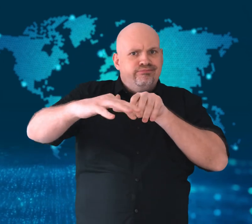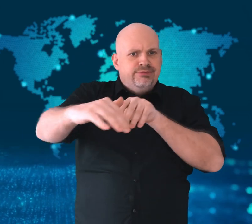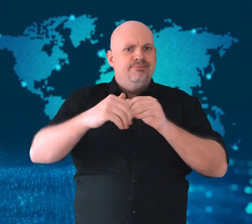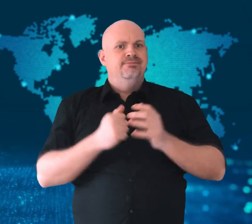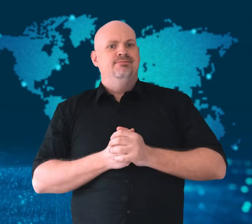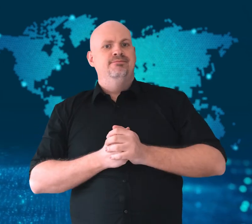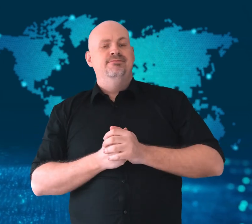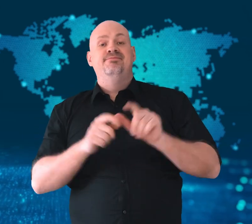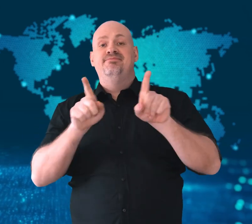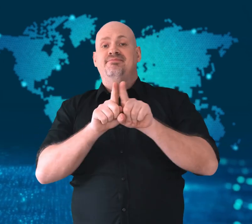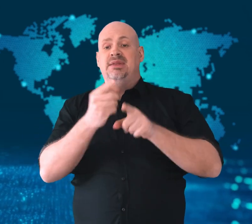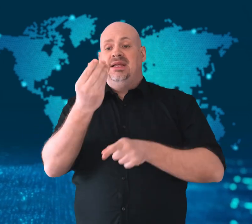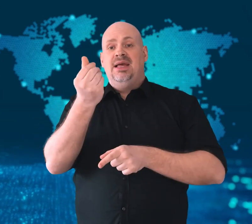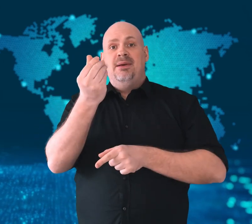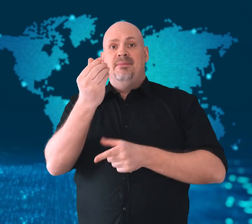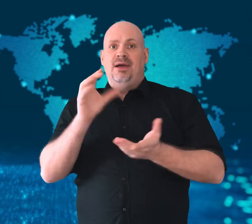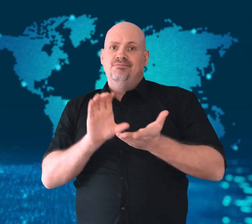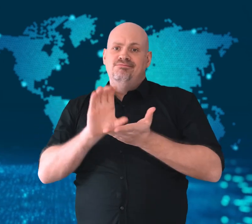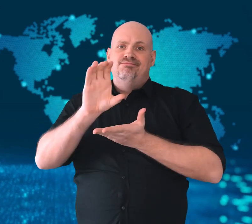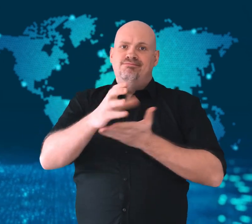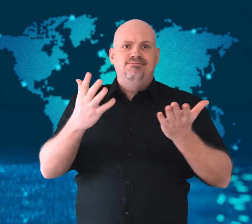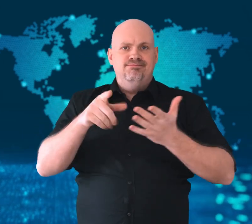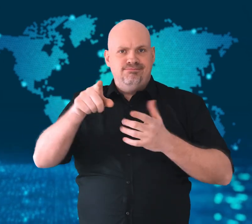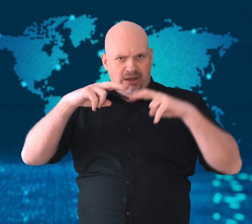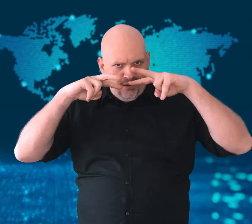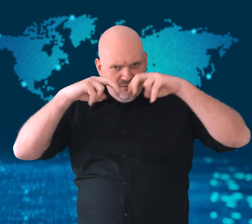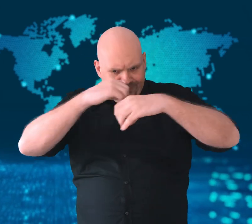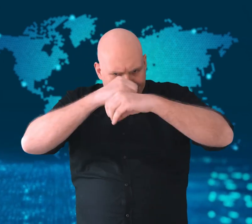habitats in the reef.